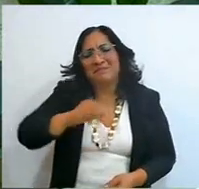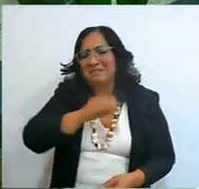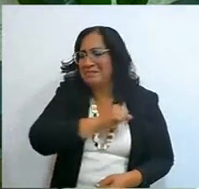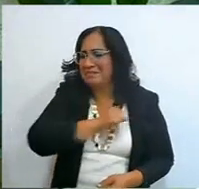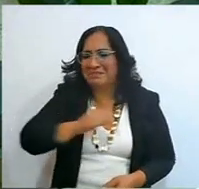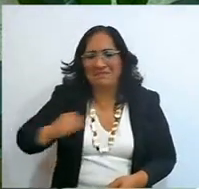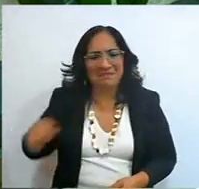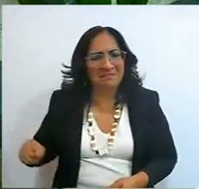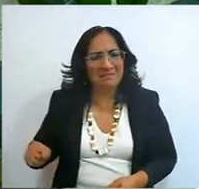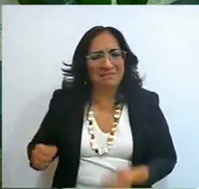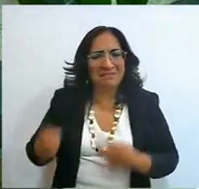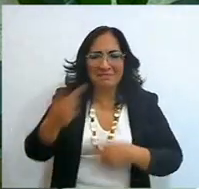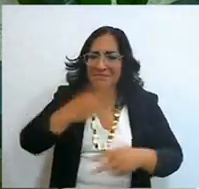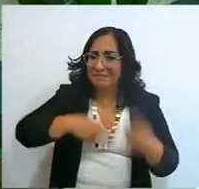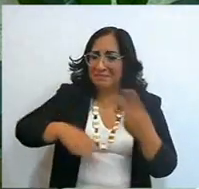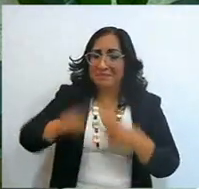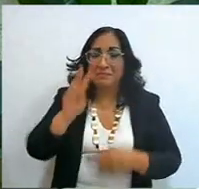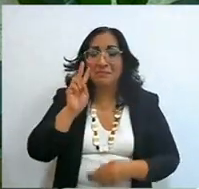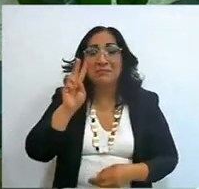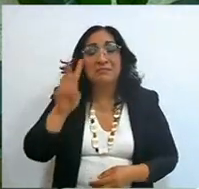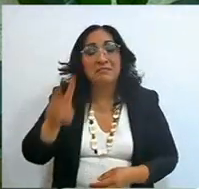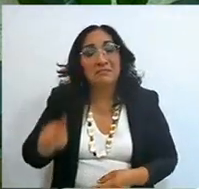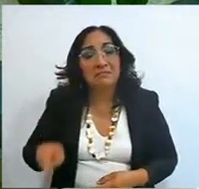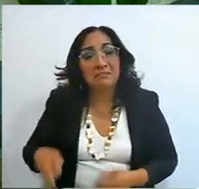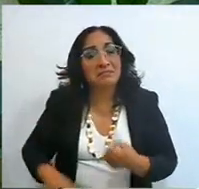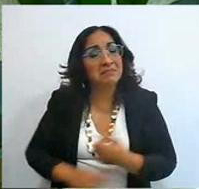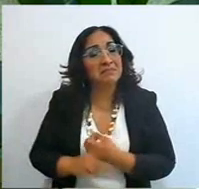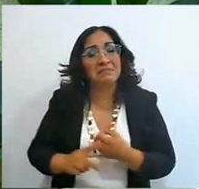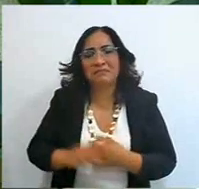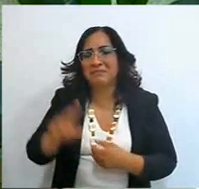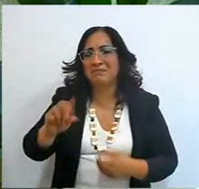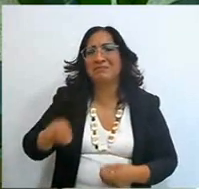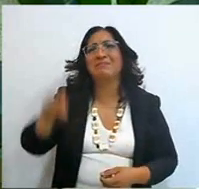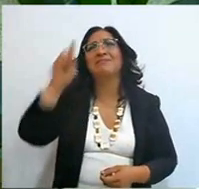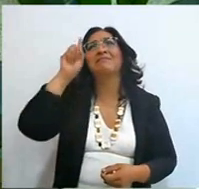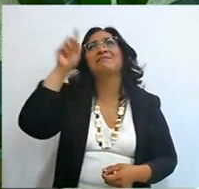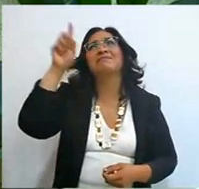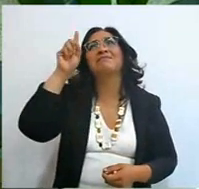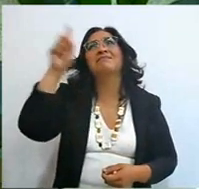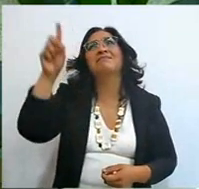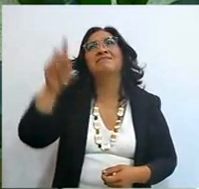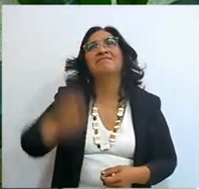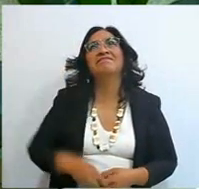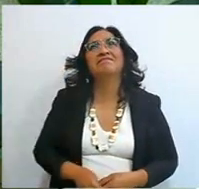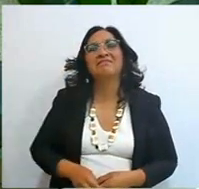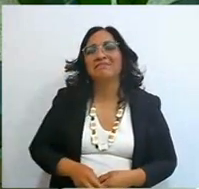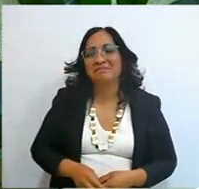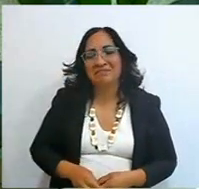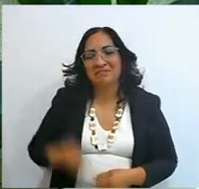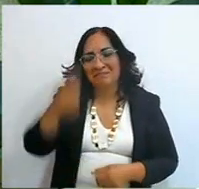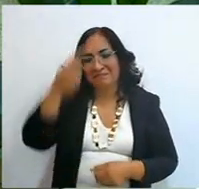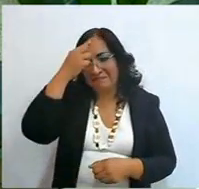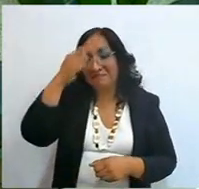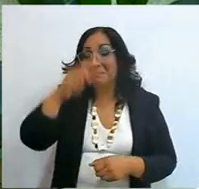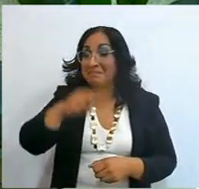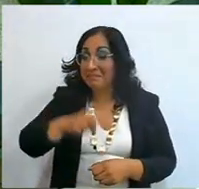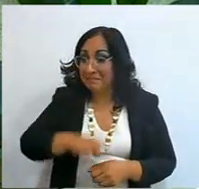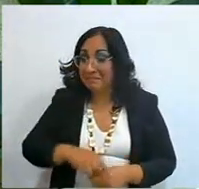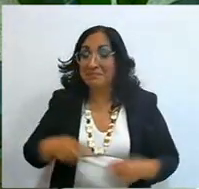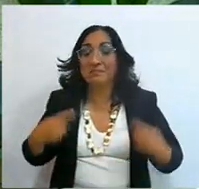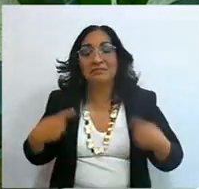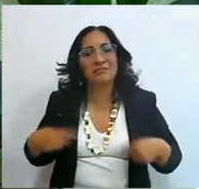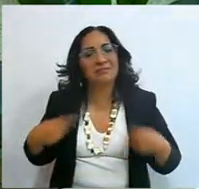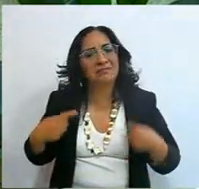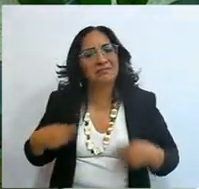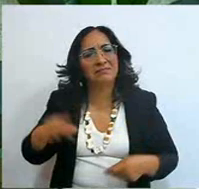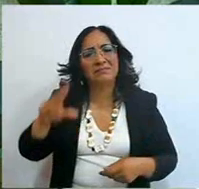I have turned to see the circumstances and not you, I have believed the man more than you,